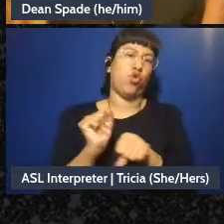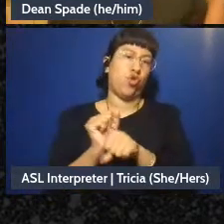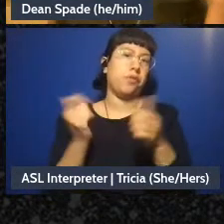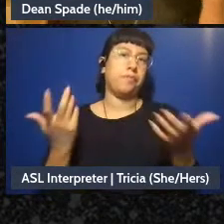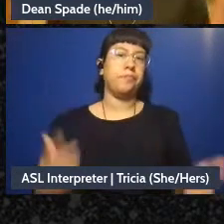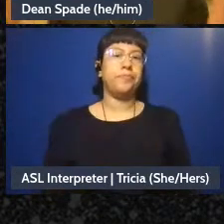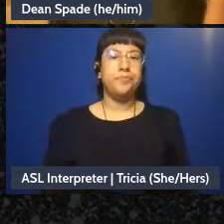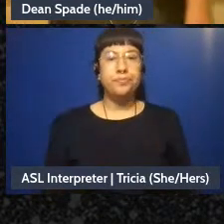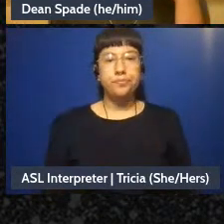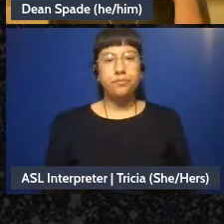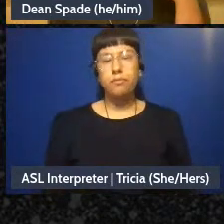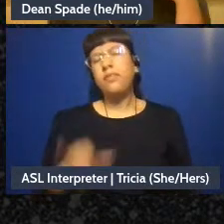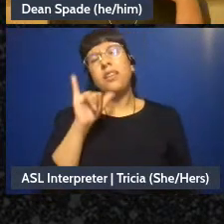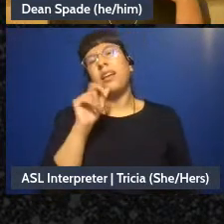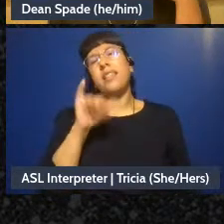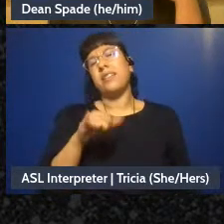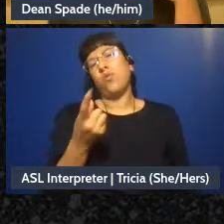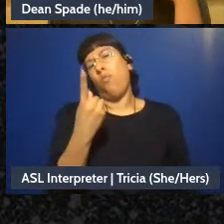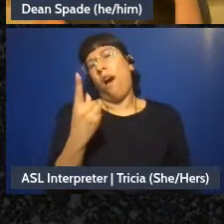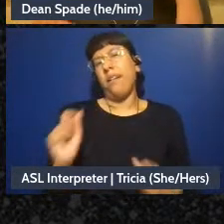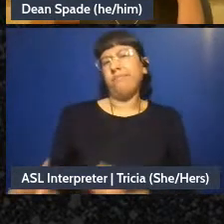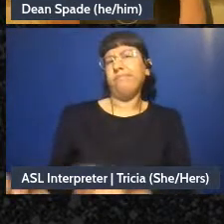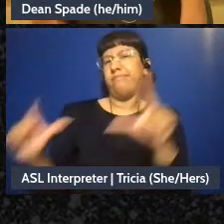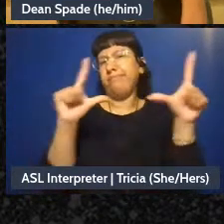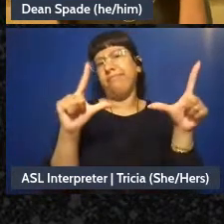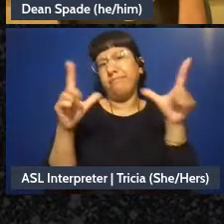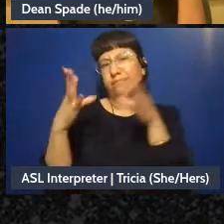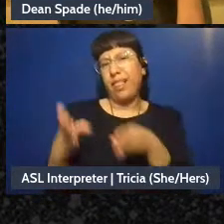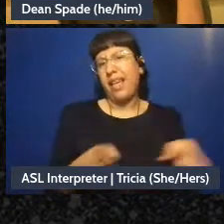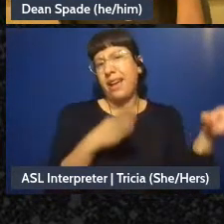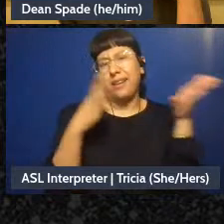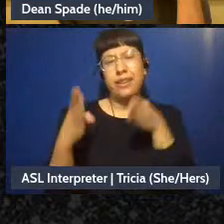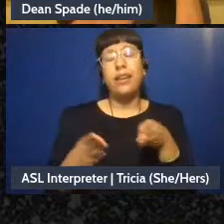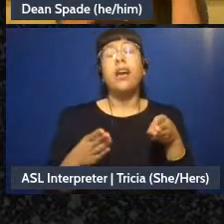That's just one way you could frame planning, but a lot of groups I talked to just aren't